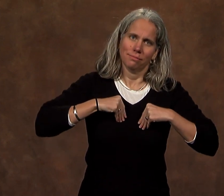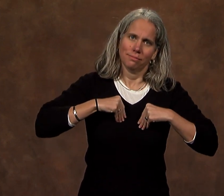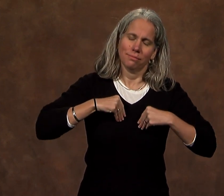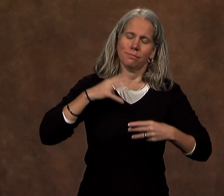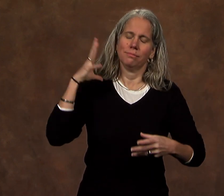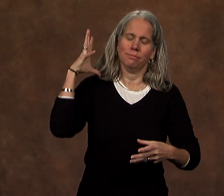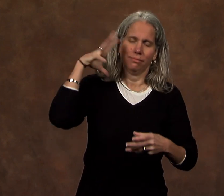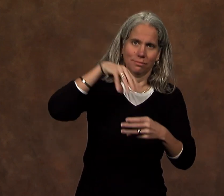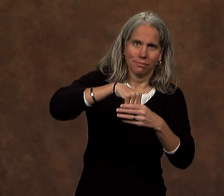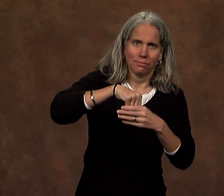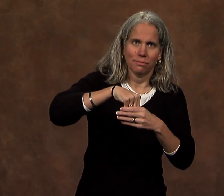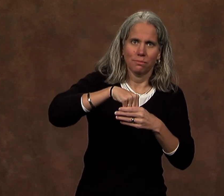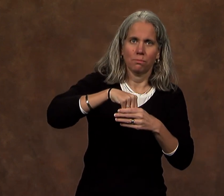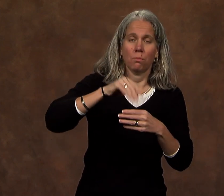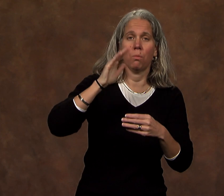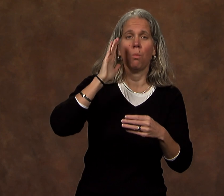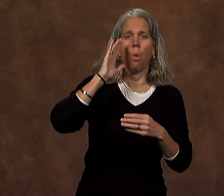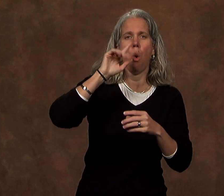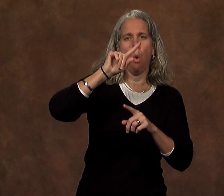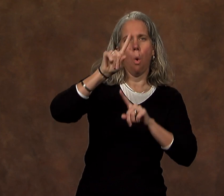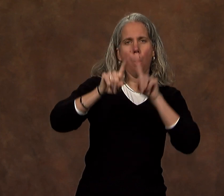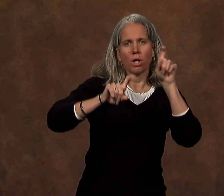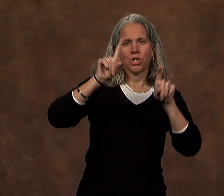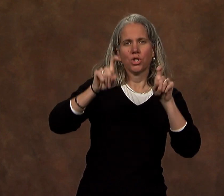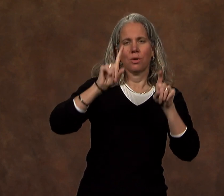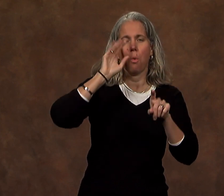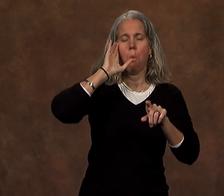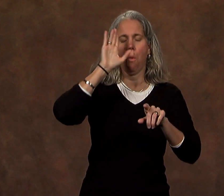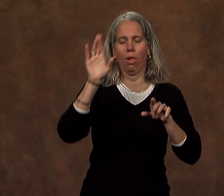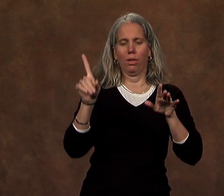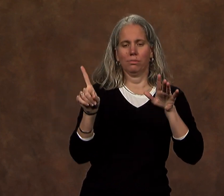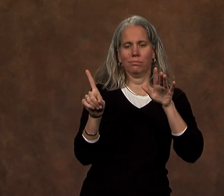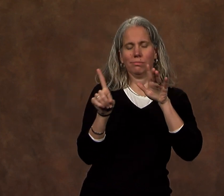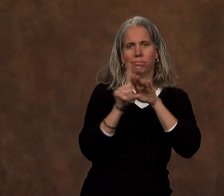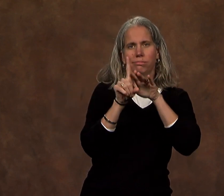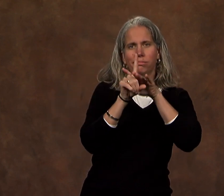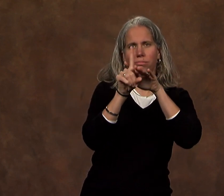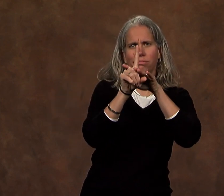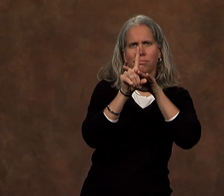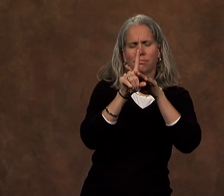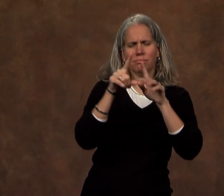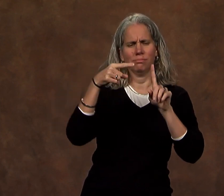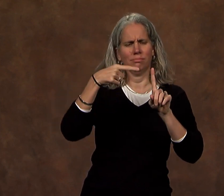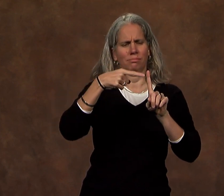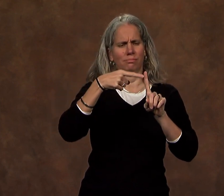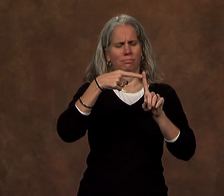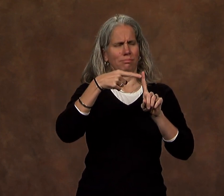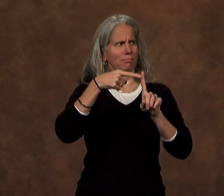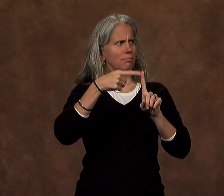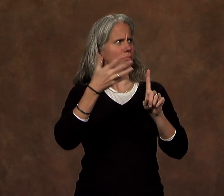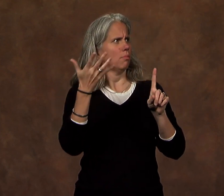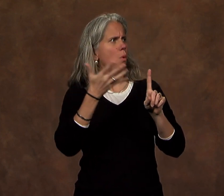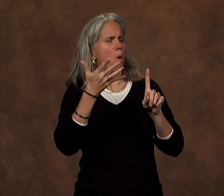inclusion in this process. And through that, questions will emerge: